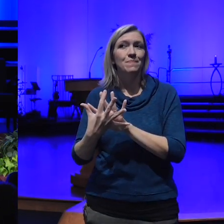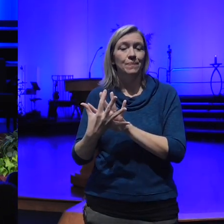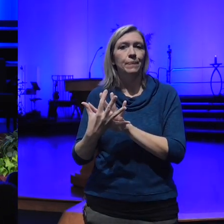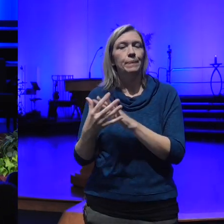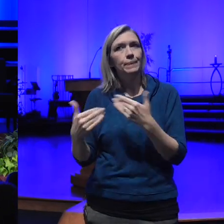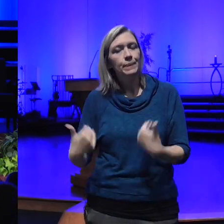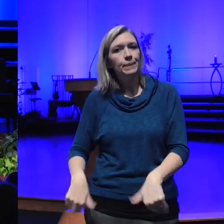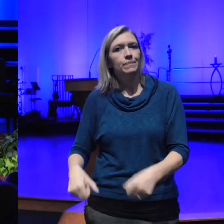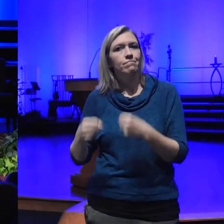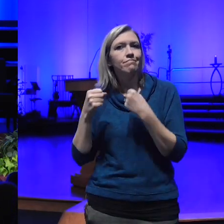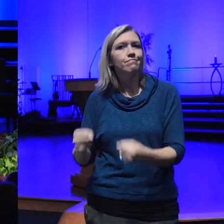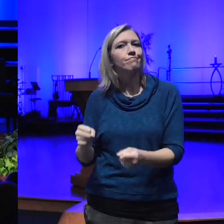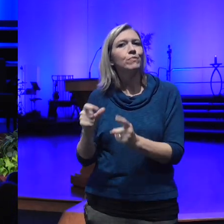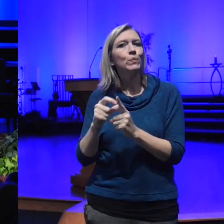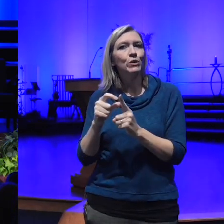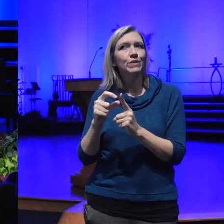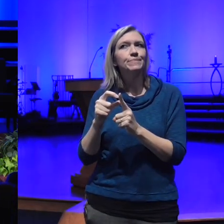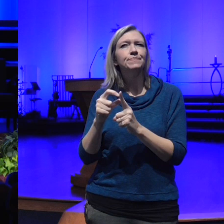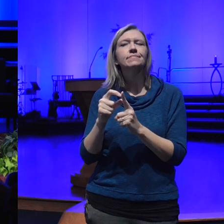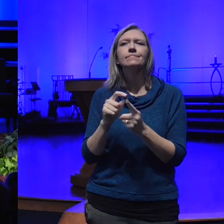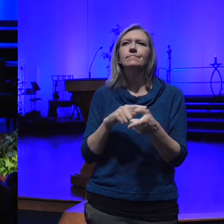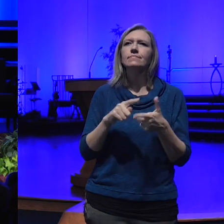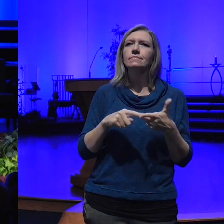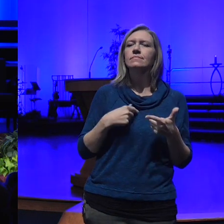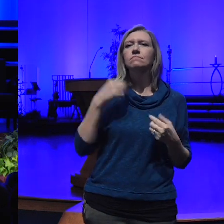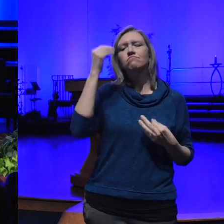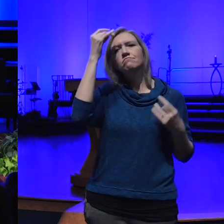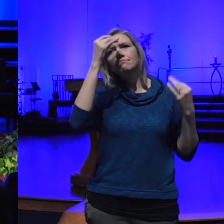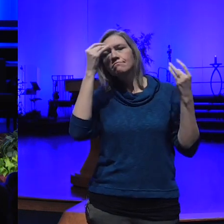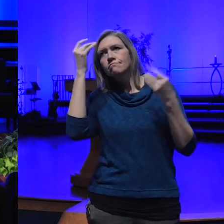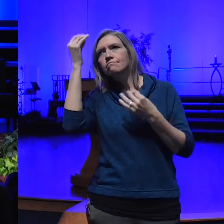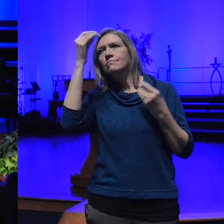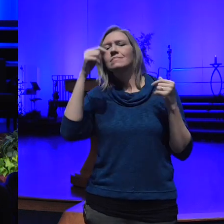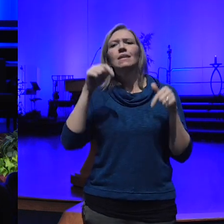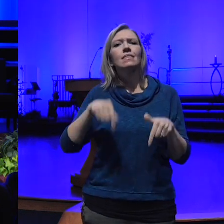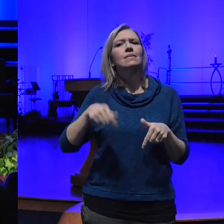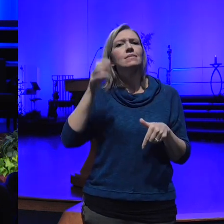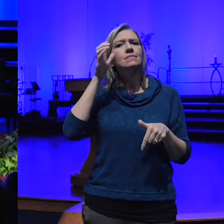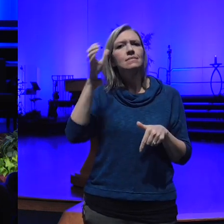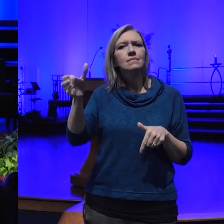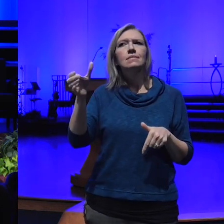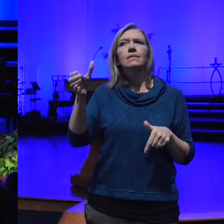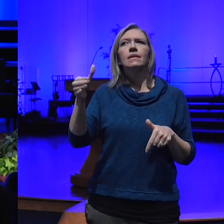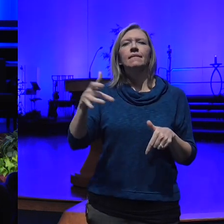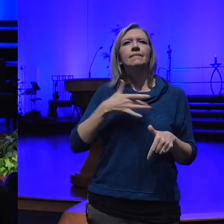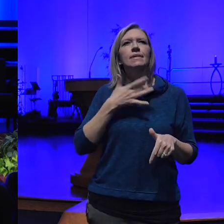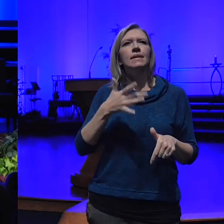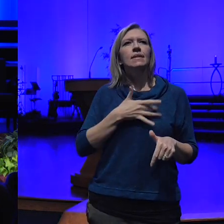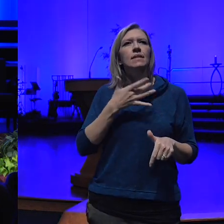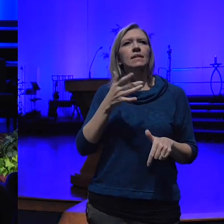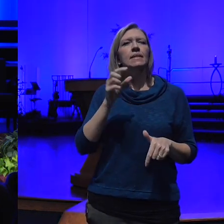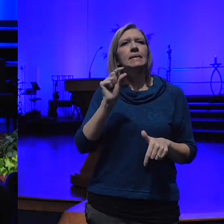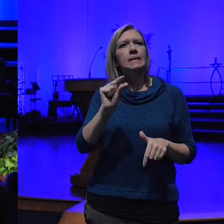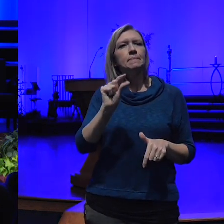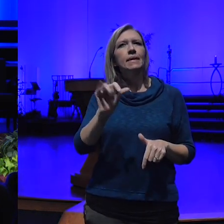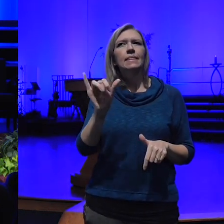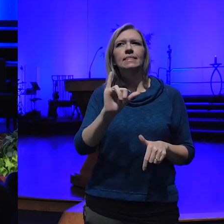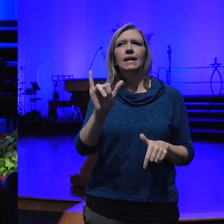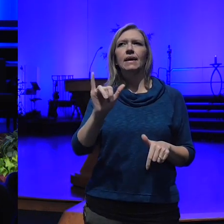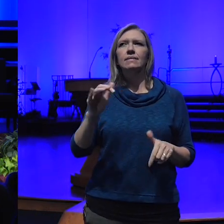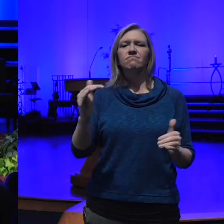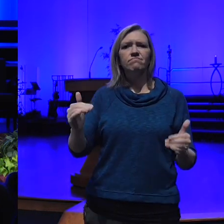and then as I was contemplating this it felt to me like a a little bit of a higher vibrational energy